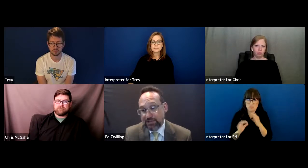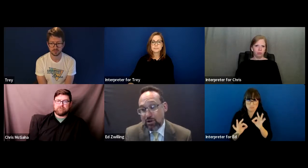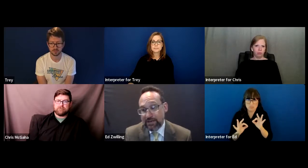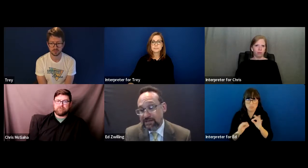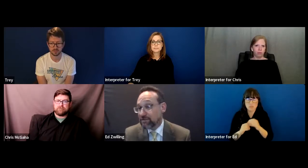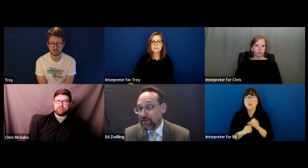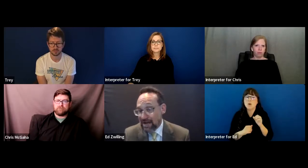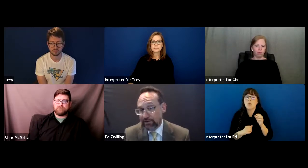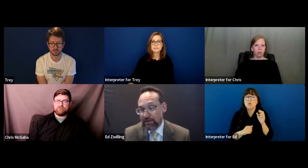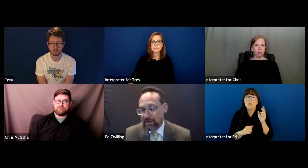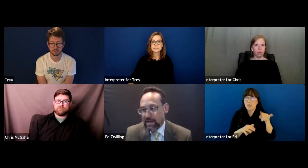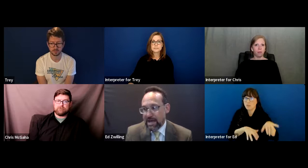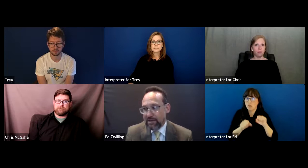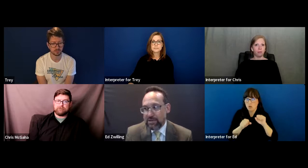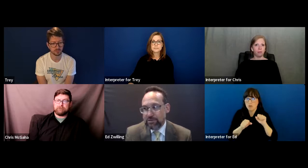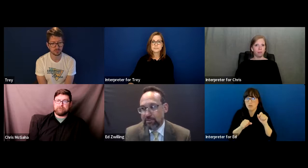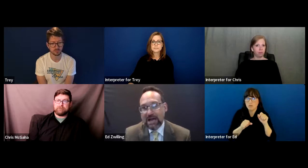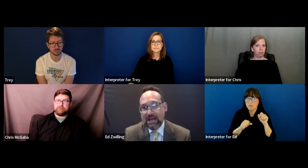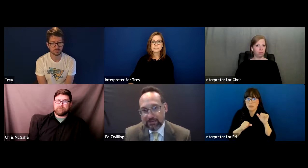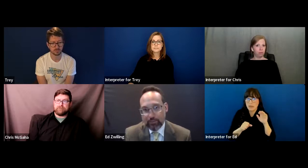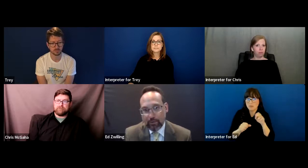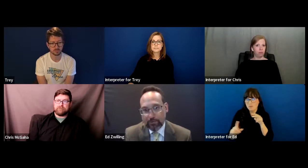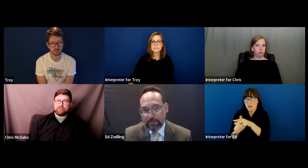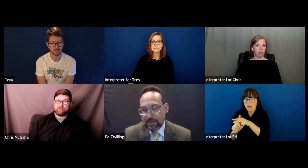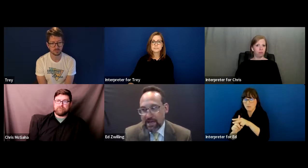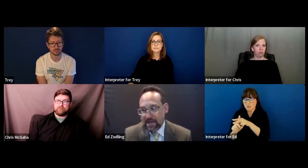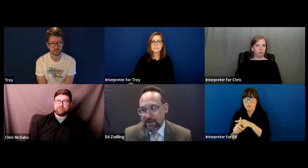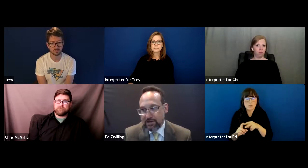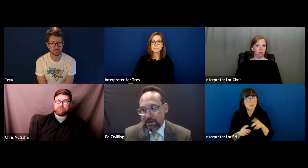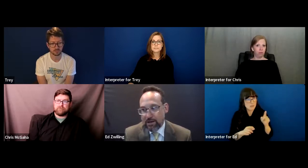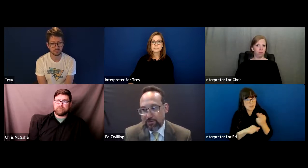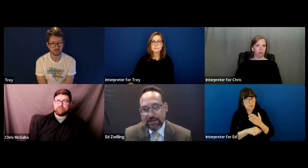They took on the case and filed it. They used my expert.